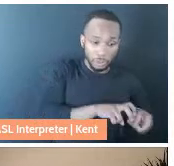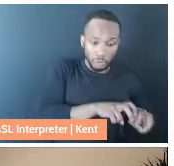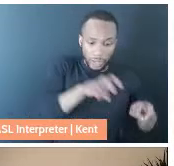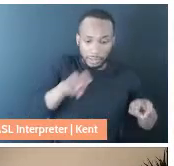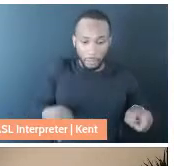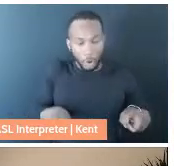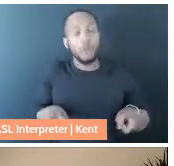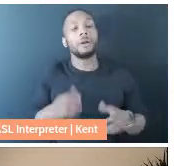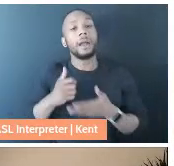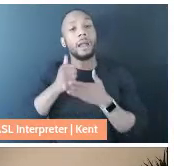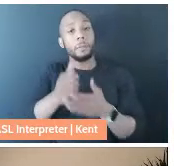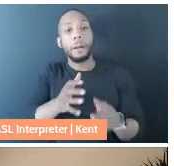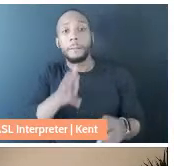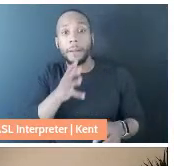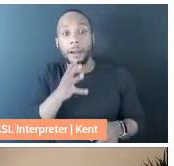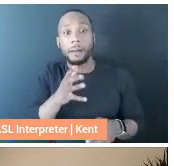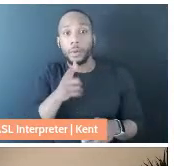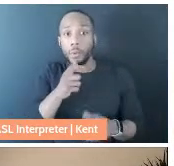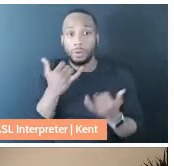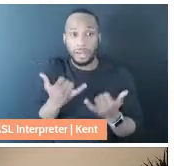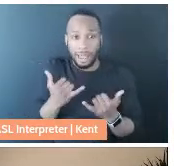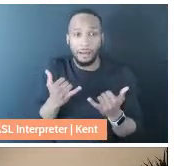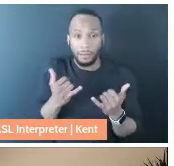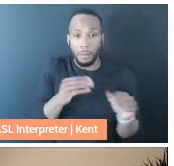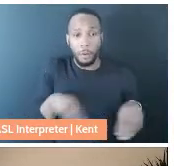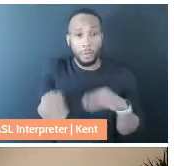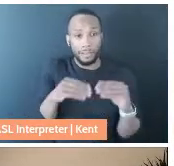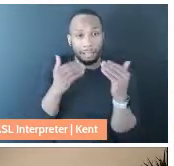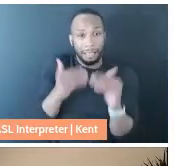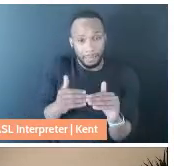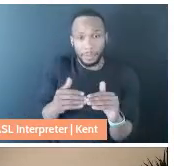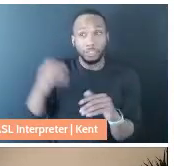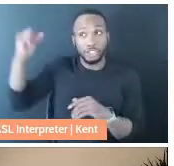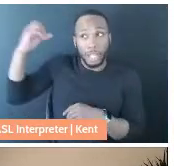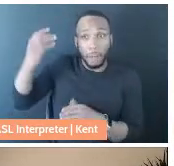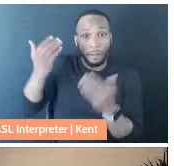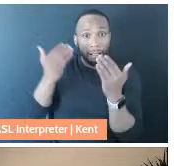my mom, who now had limited mobile shower. And there were just a whole bunch of skills